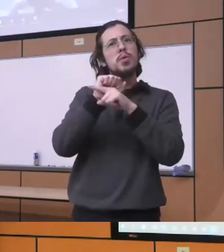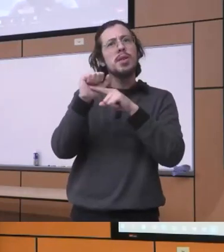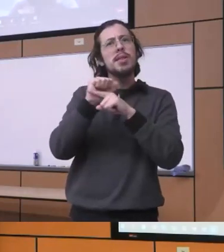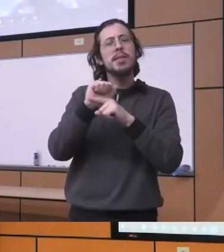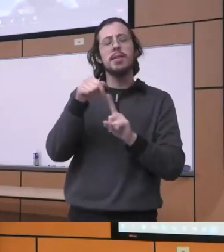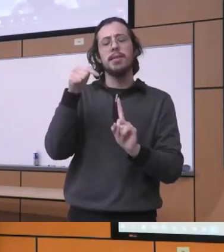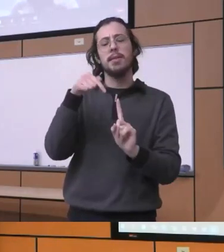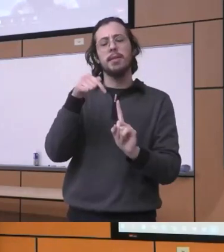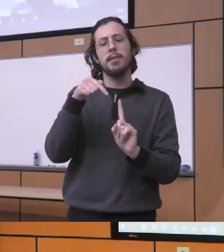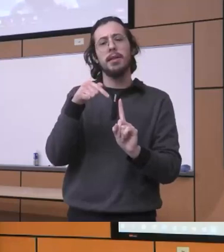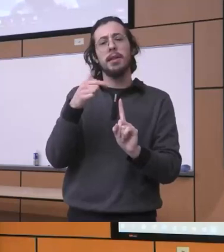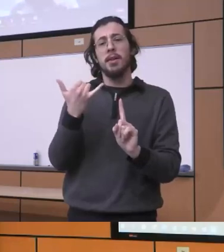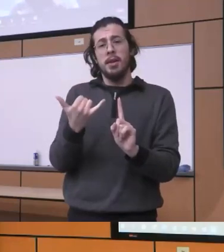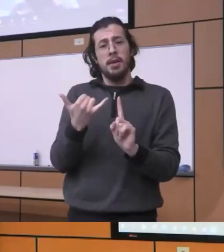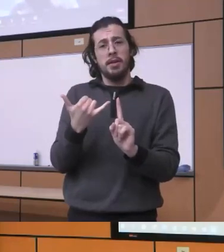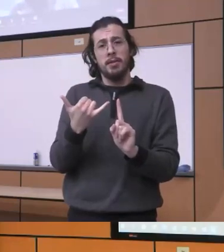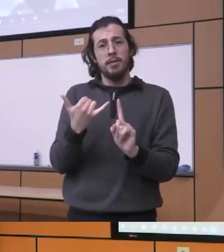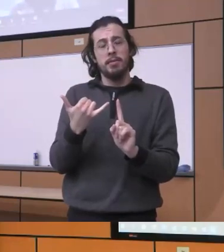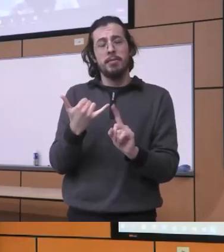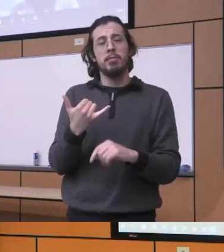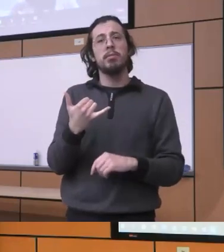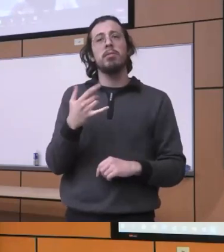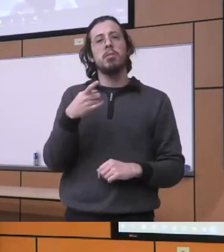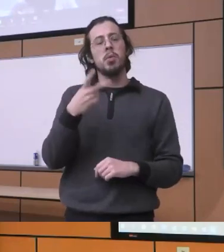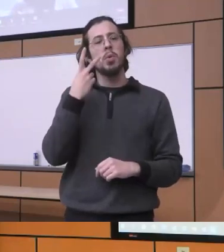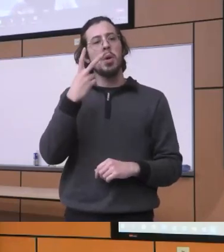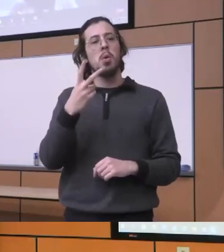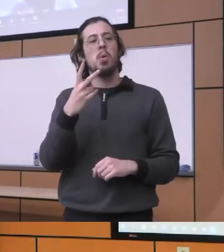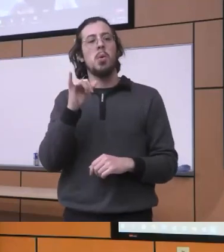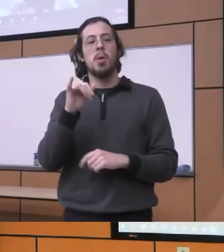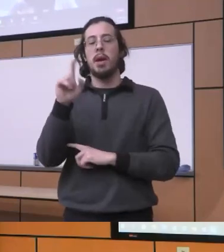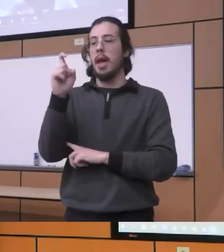you know you don't you just reading okay well we removed the X waiver now okay well what does that